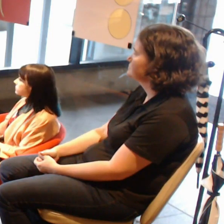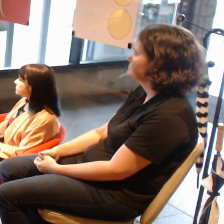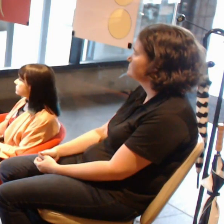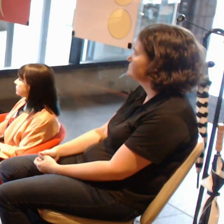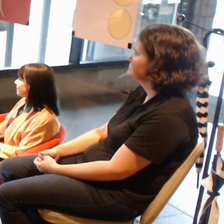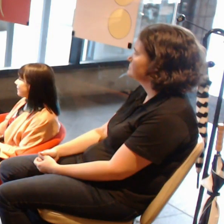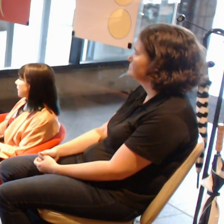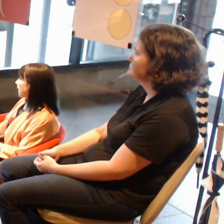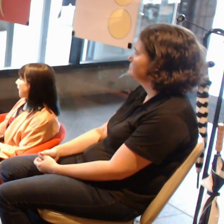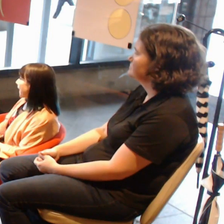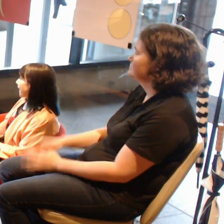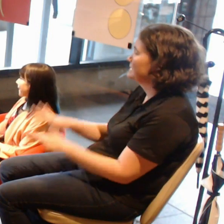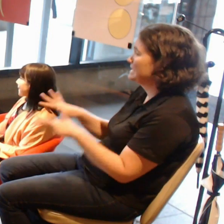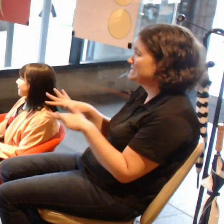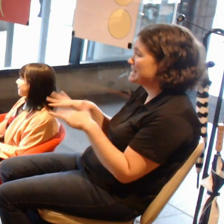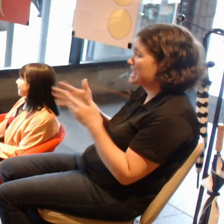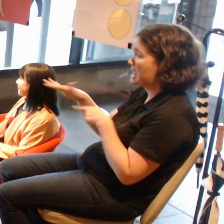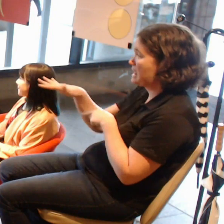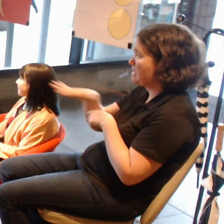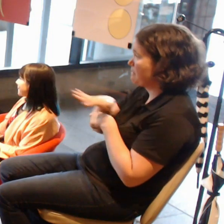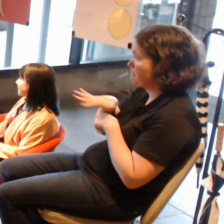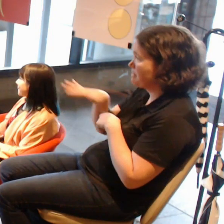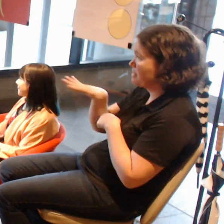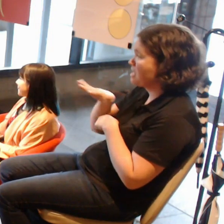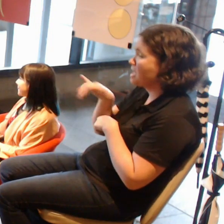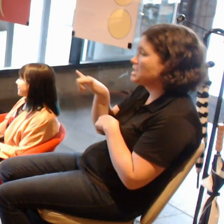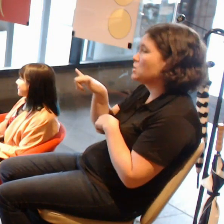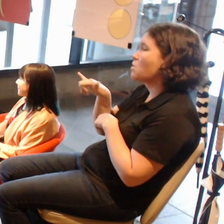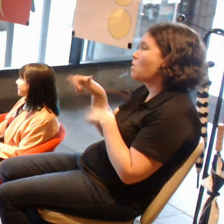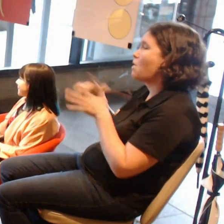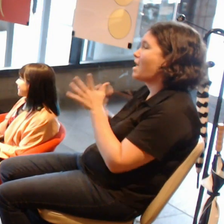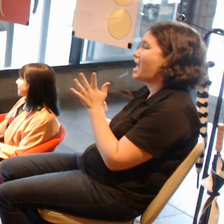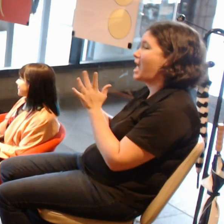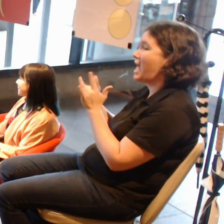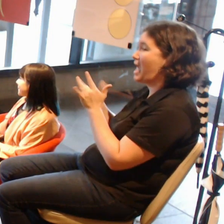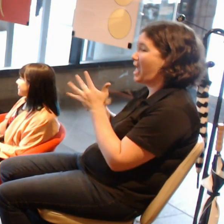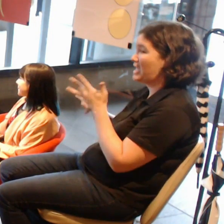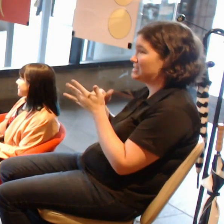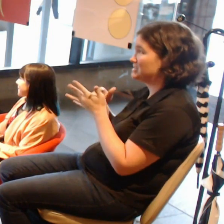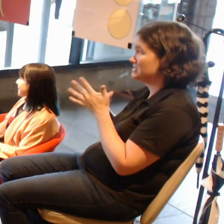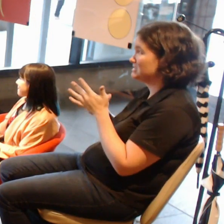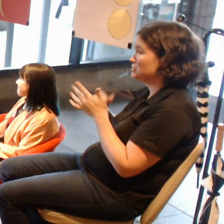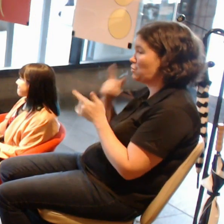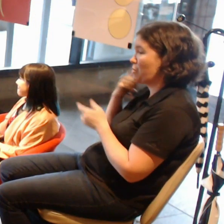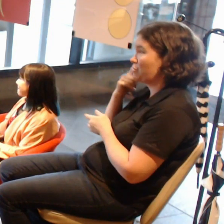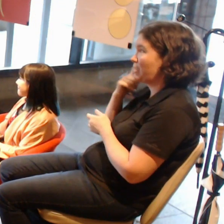that you would recommend people go out there to look at?